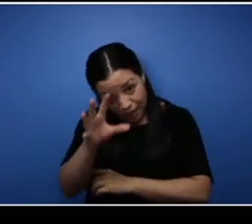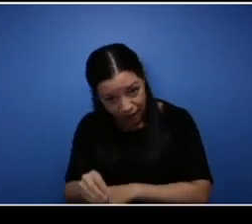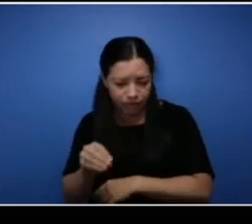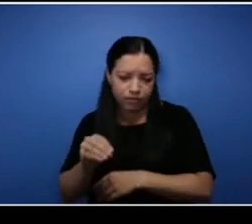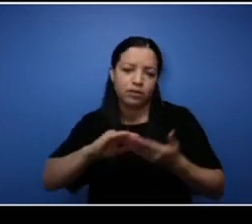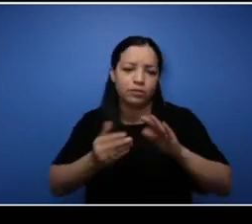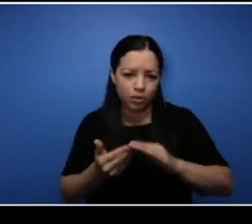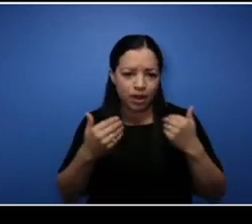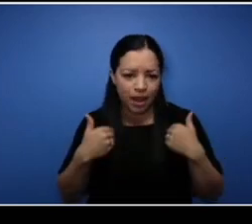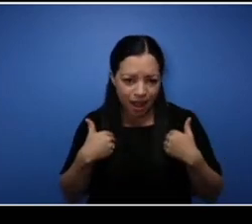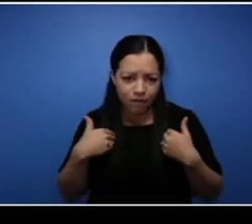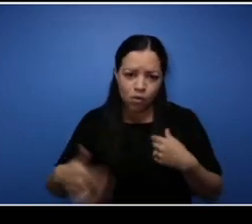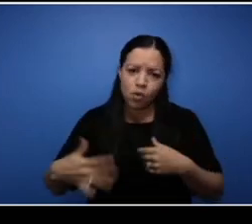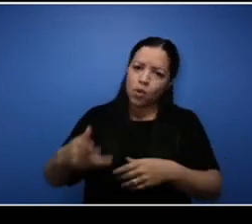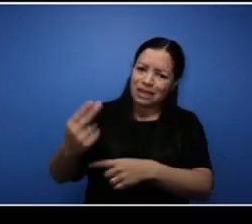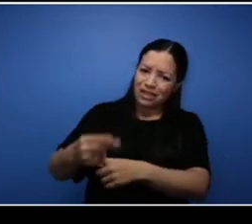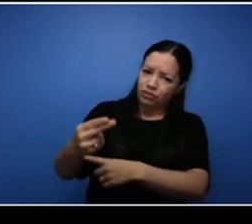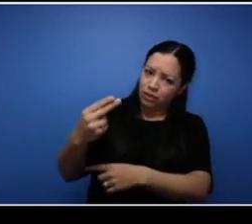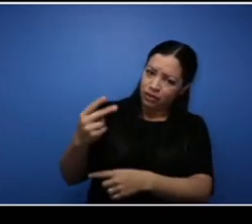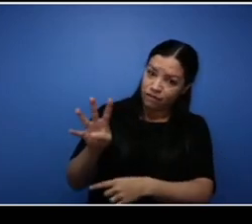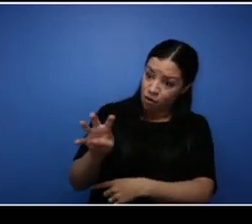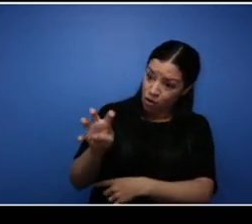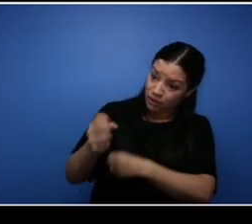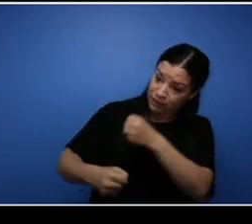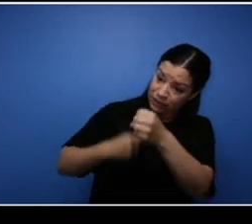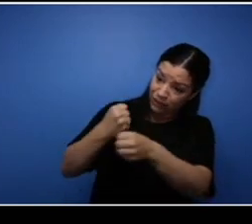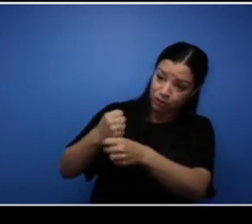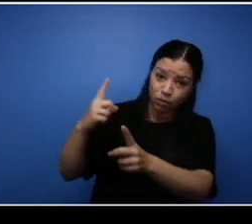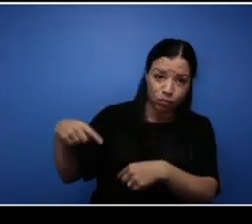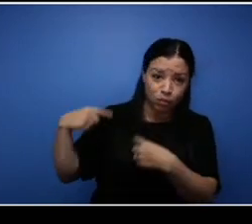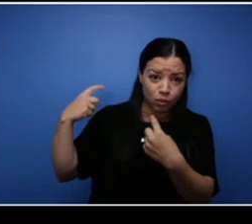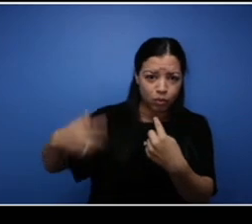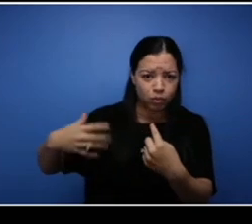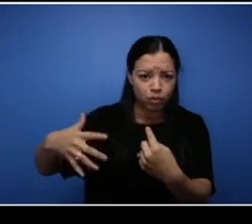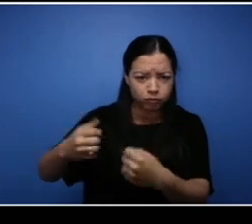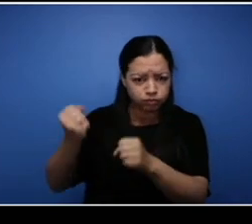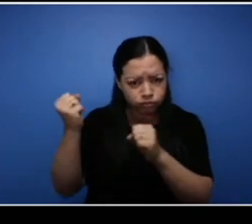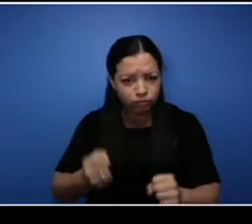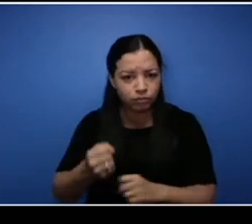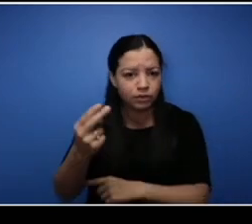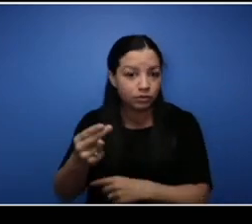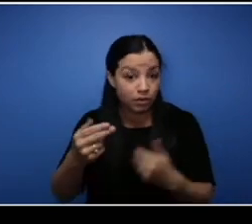history dating back more than 400 years. Last thing is that we also have been very intentional